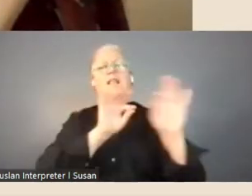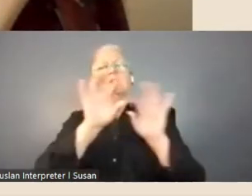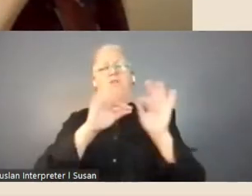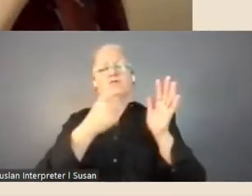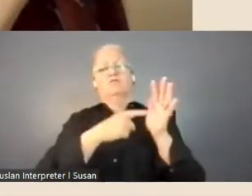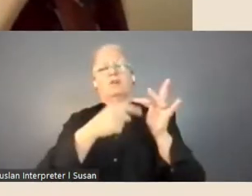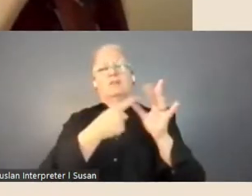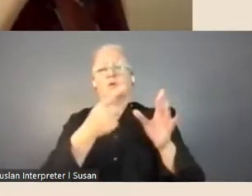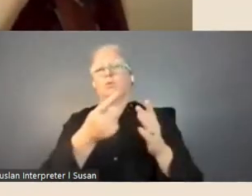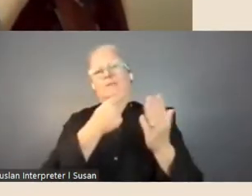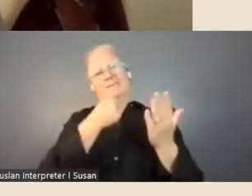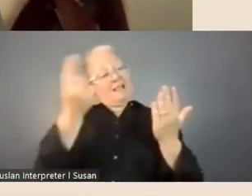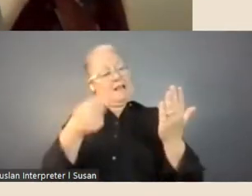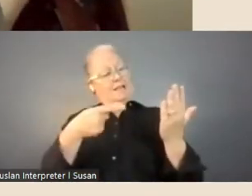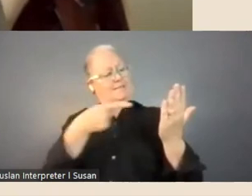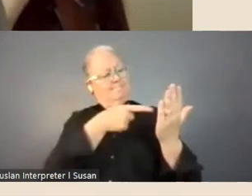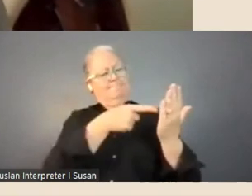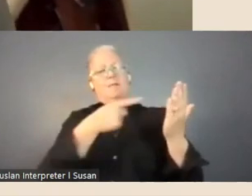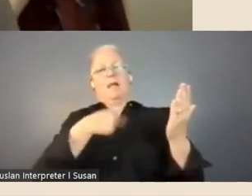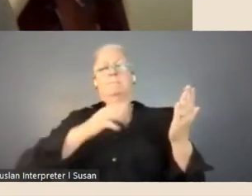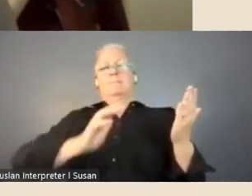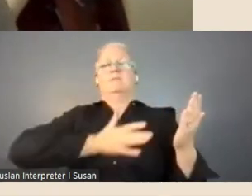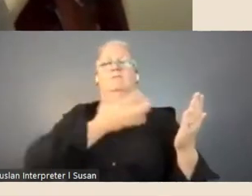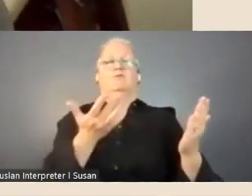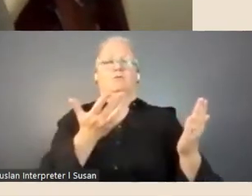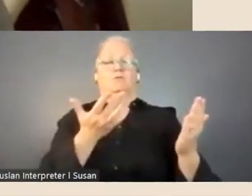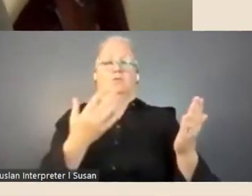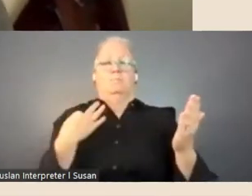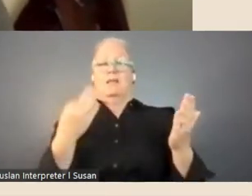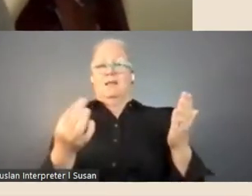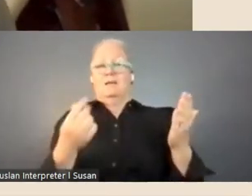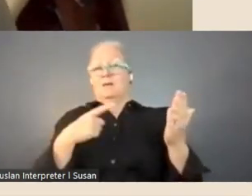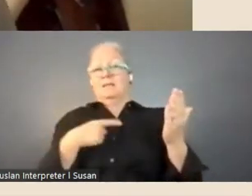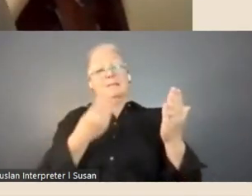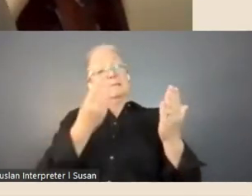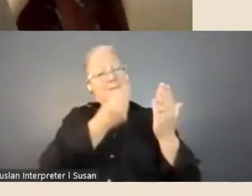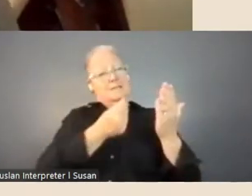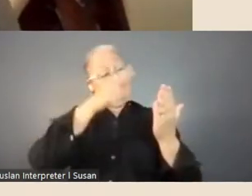applying for, because some of the fellowships because of their specific areas of interest